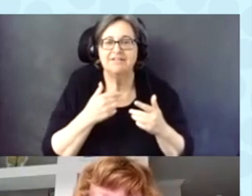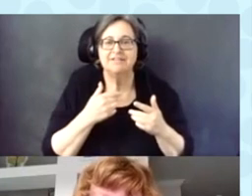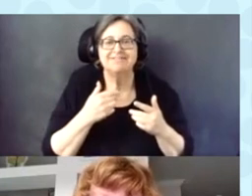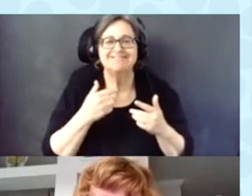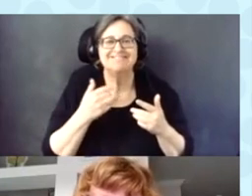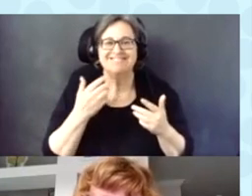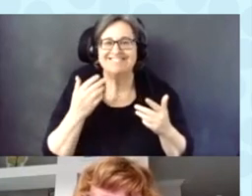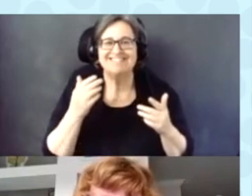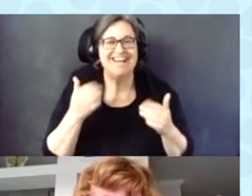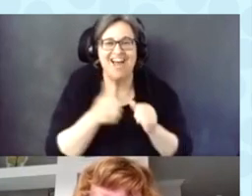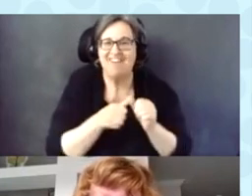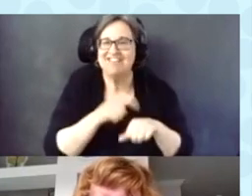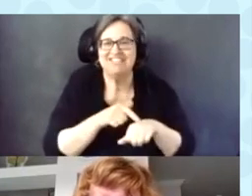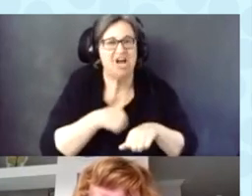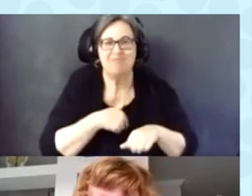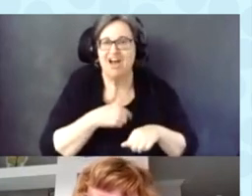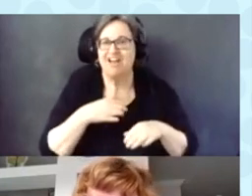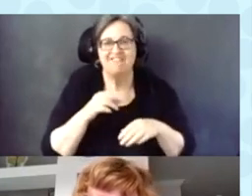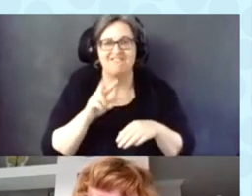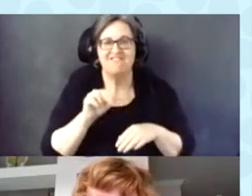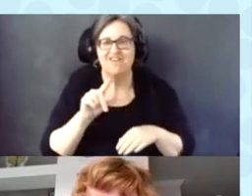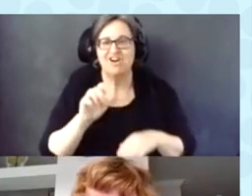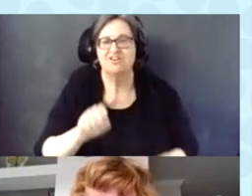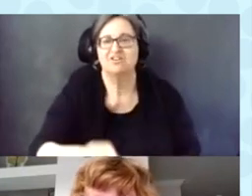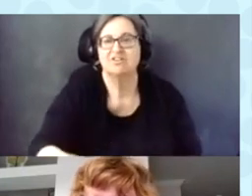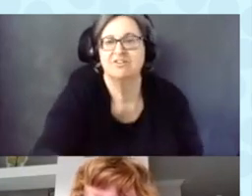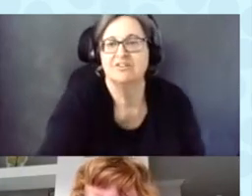And I go by she/her.